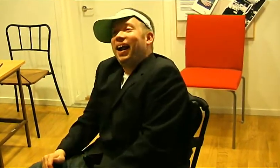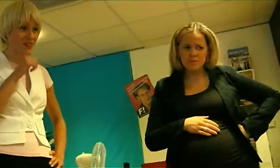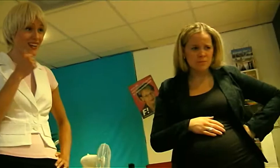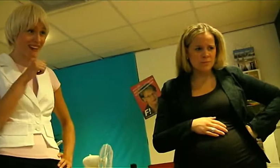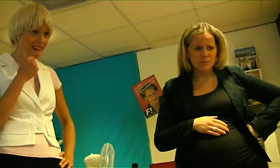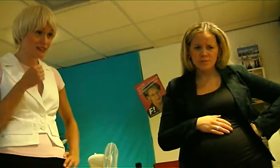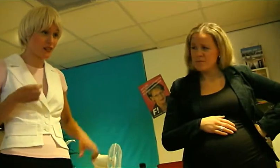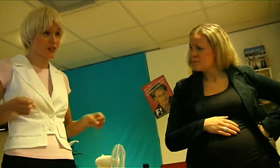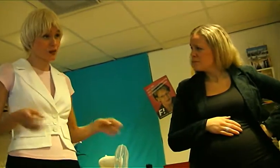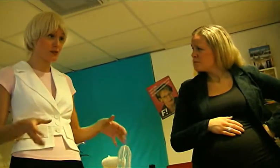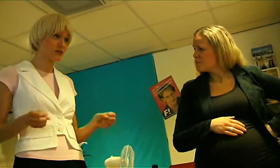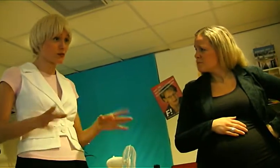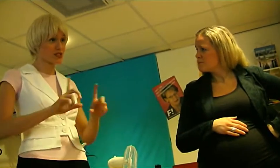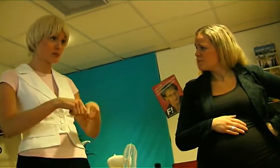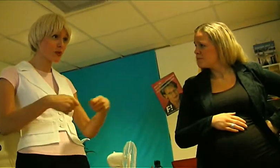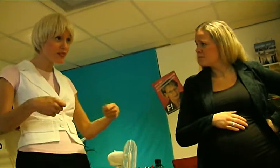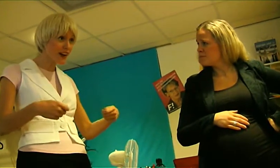The wheelchair-bound Felix?